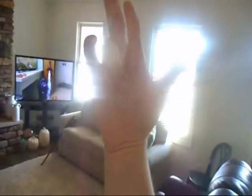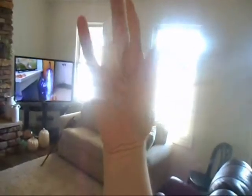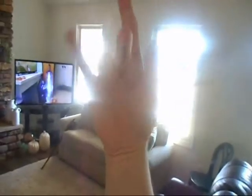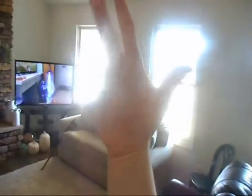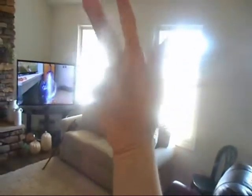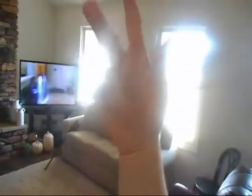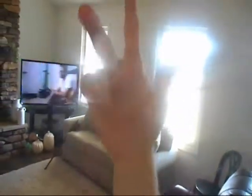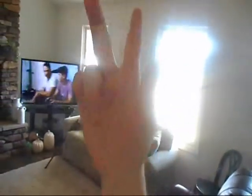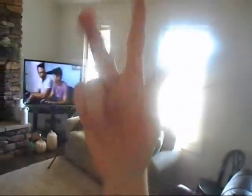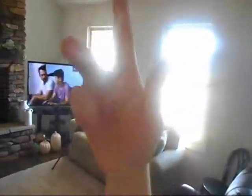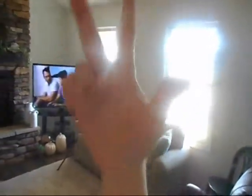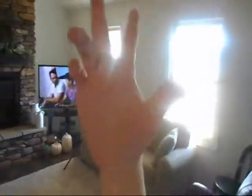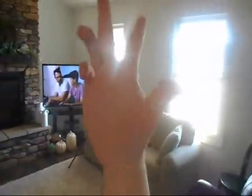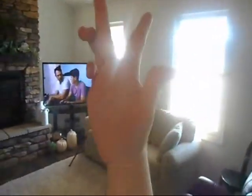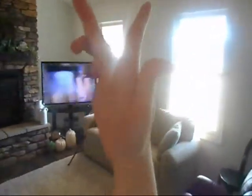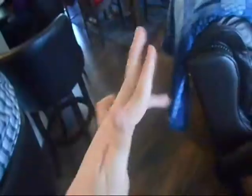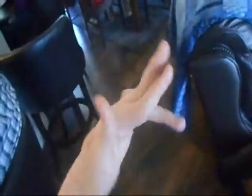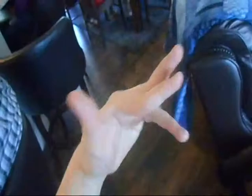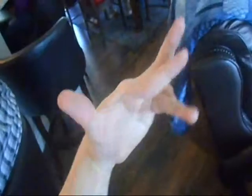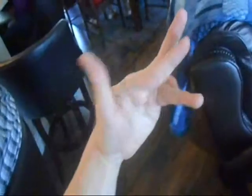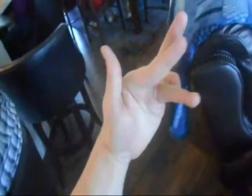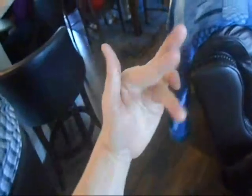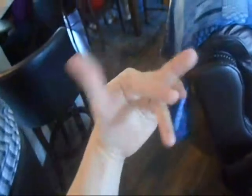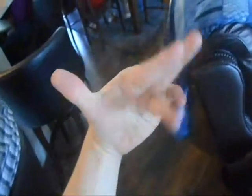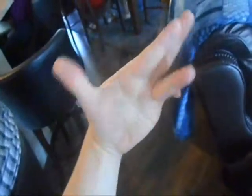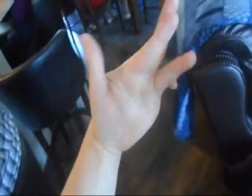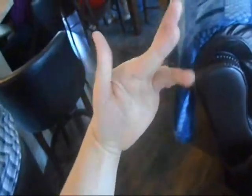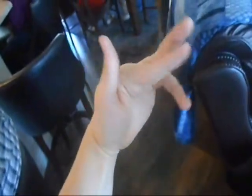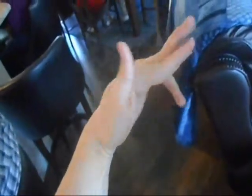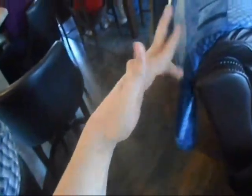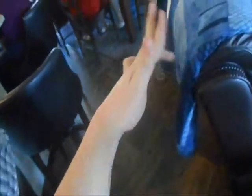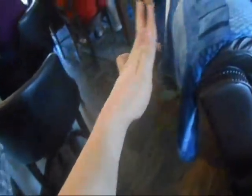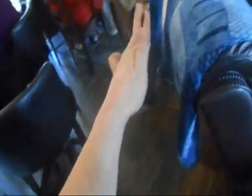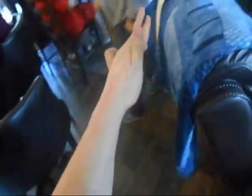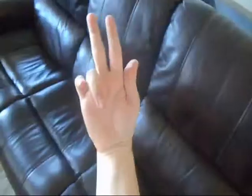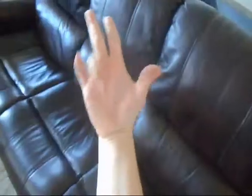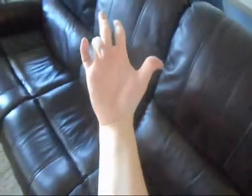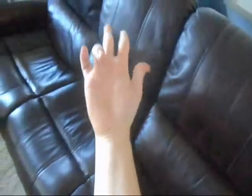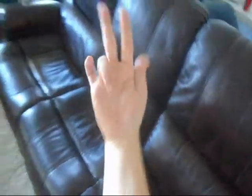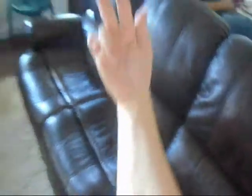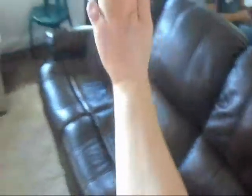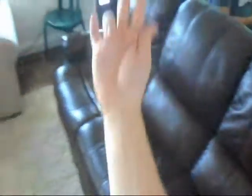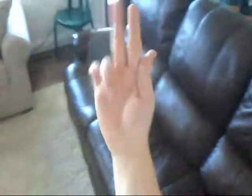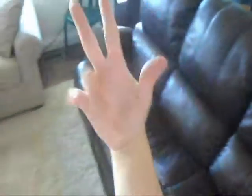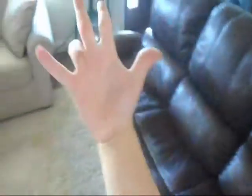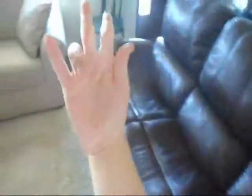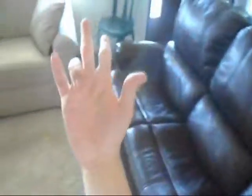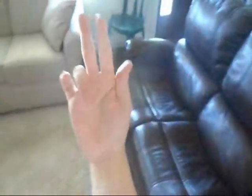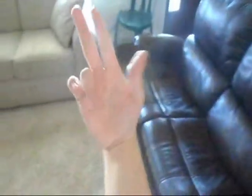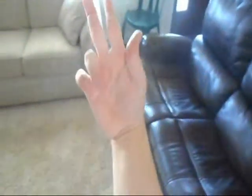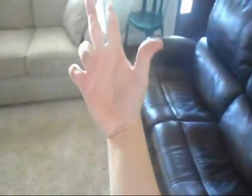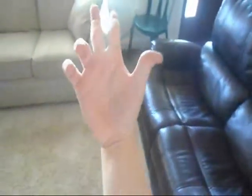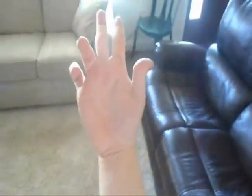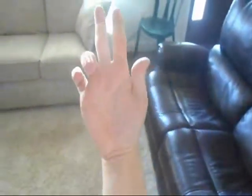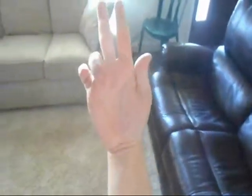How Nice of You To Drop By. Gee, Thanks. (Tyke): Wow, Cedric, My Man!